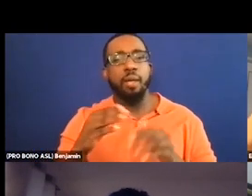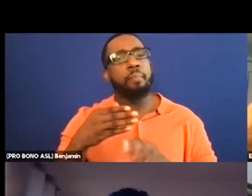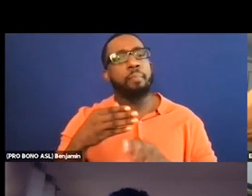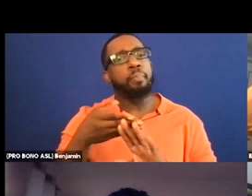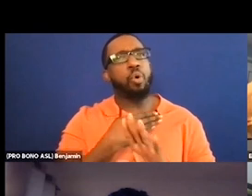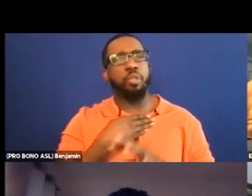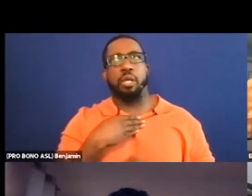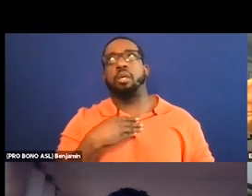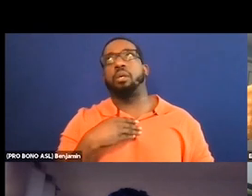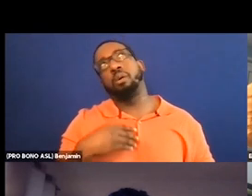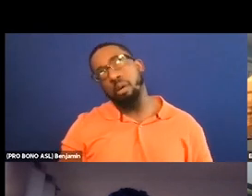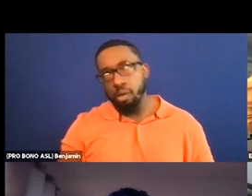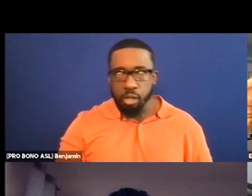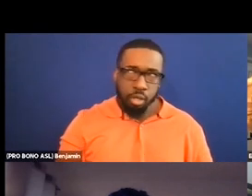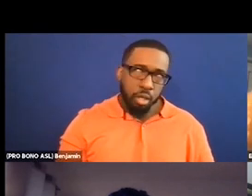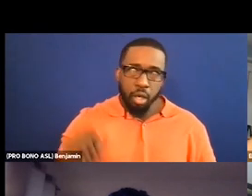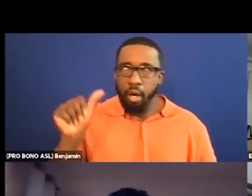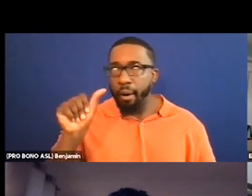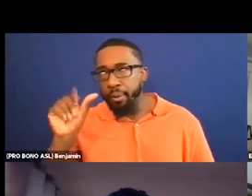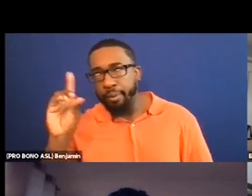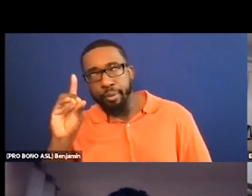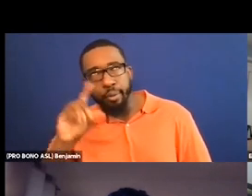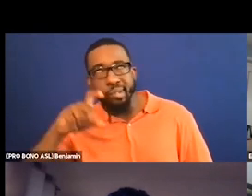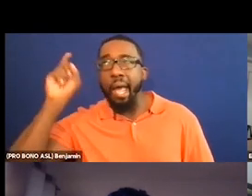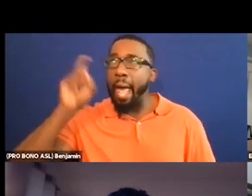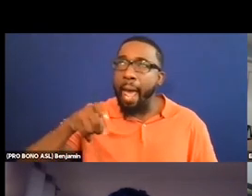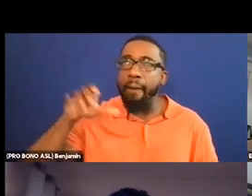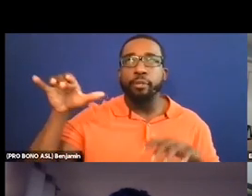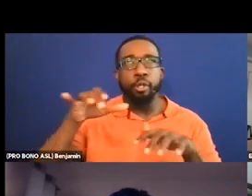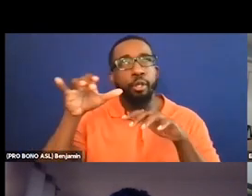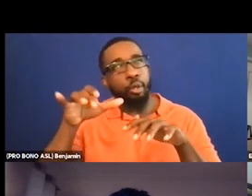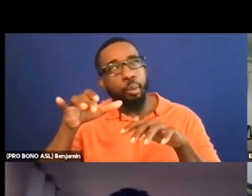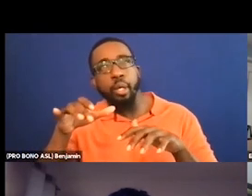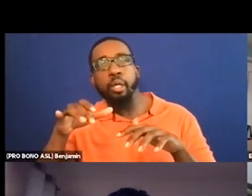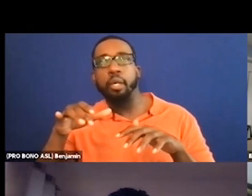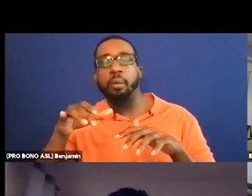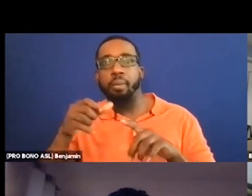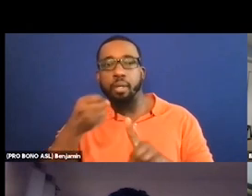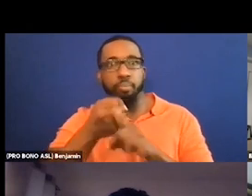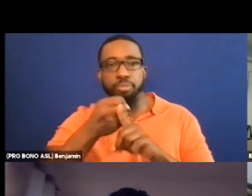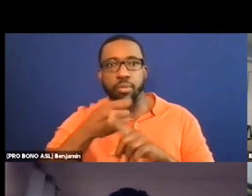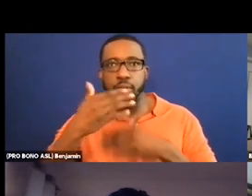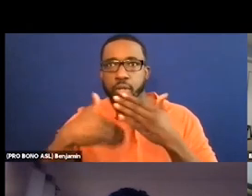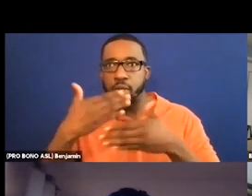thing I have to do in order to screen and this high maintenance film festival and then they end being like